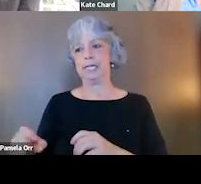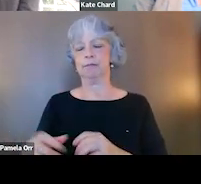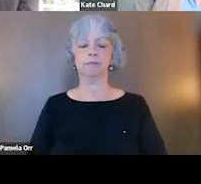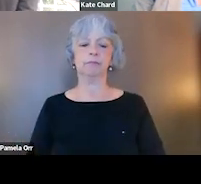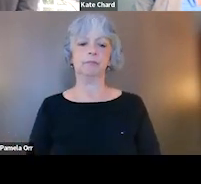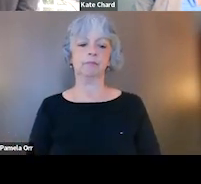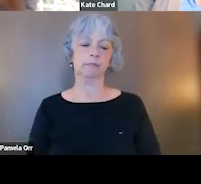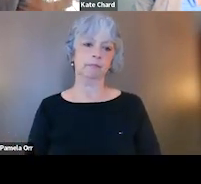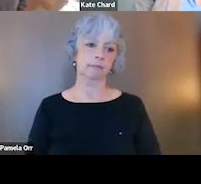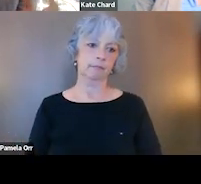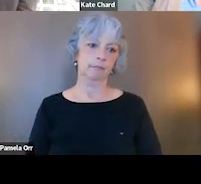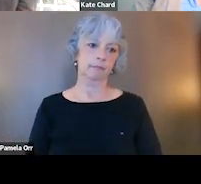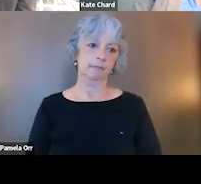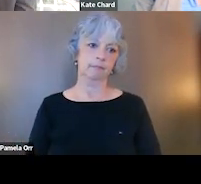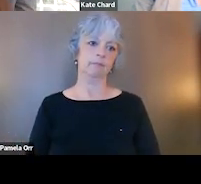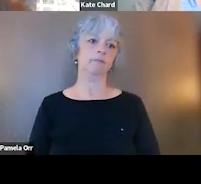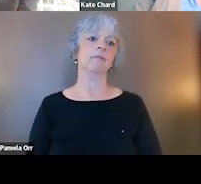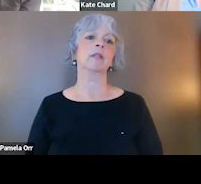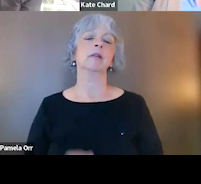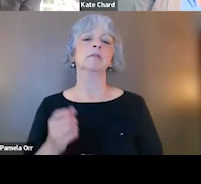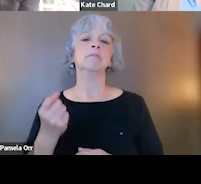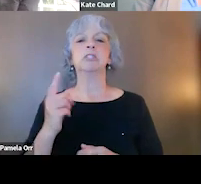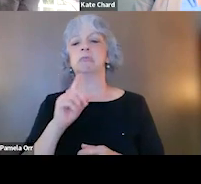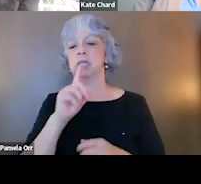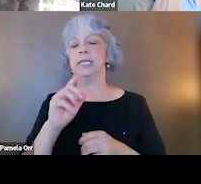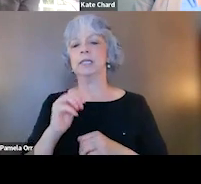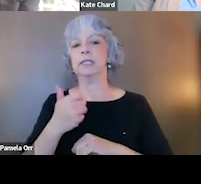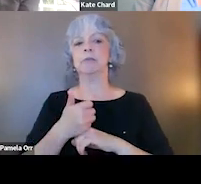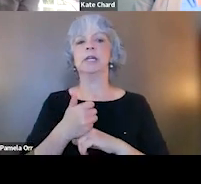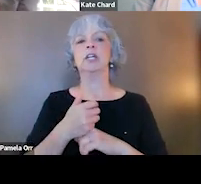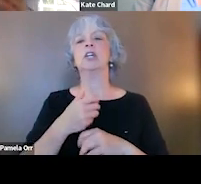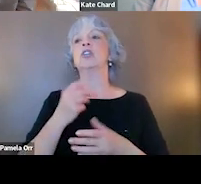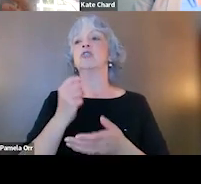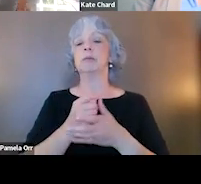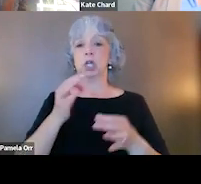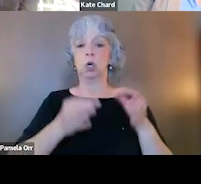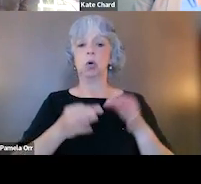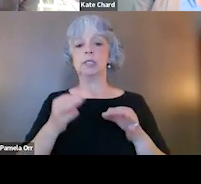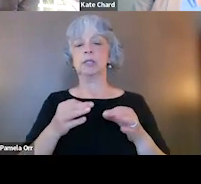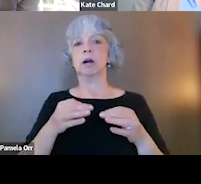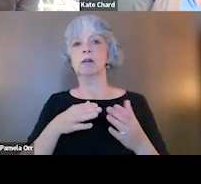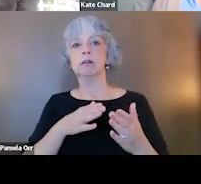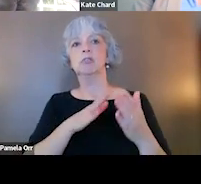And all rise is very clear on this. It's pretty well established that treatment courts are really designed to address high risk and high need individuals.